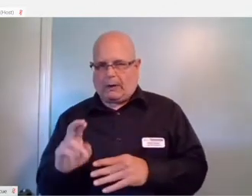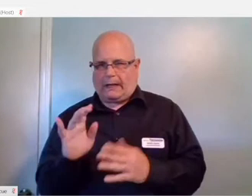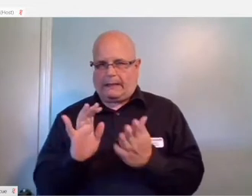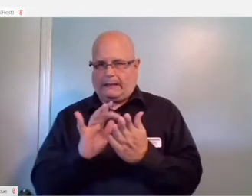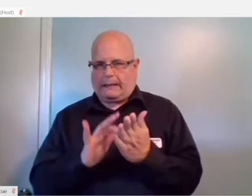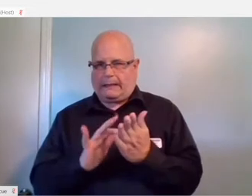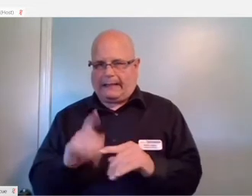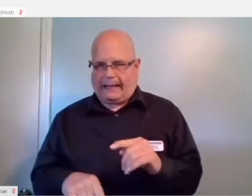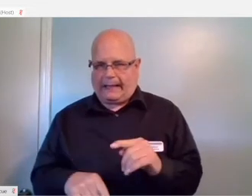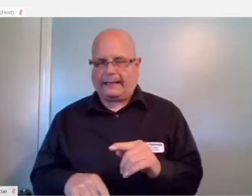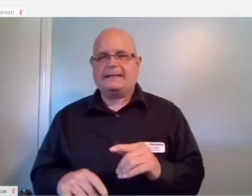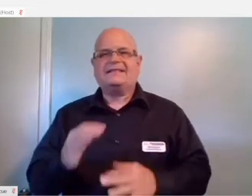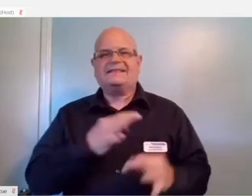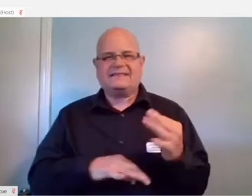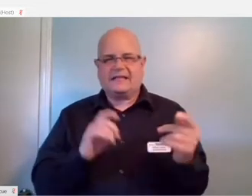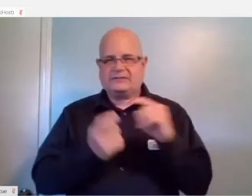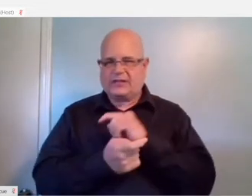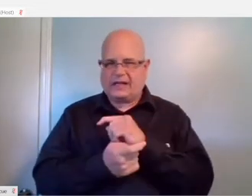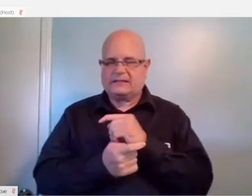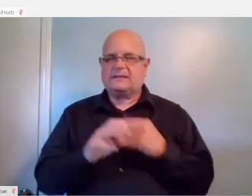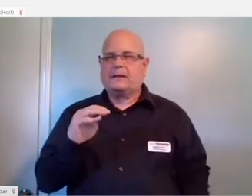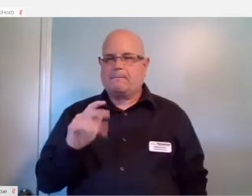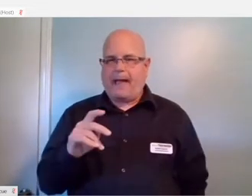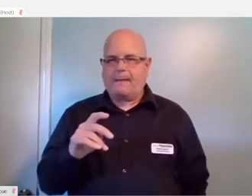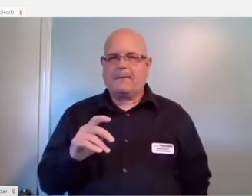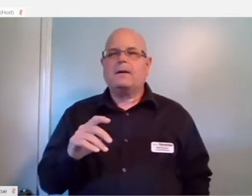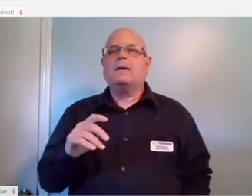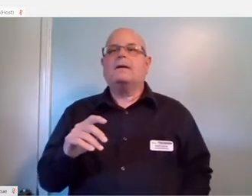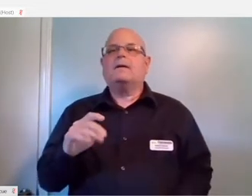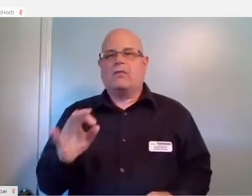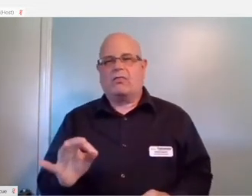they can use button mapping to remap the buttons over to the left side of the controller and